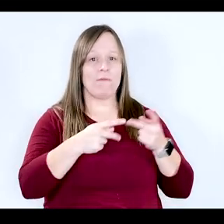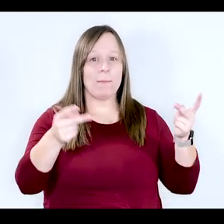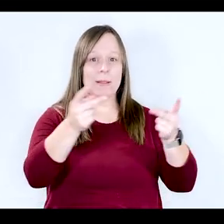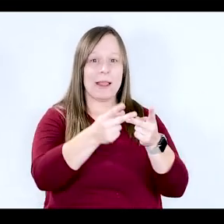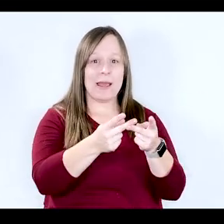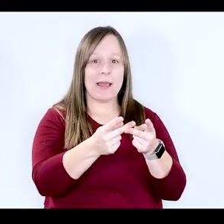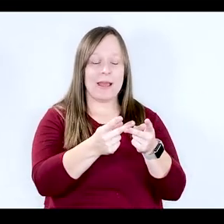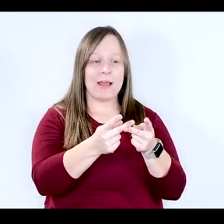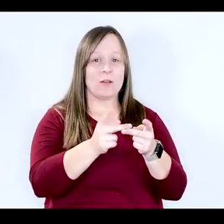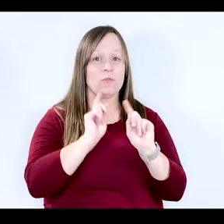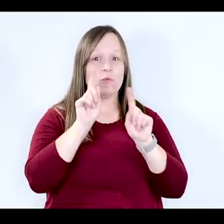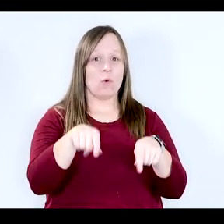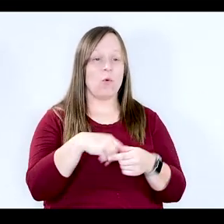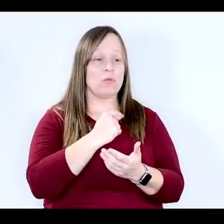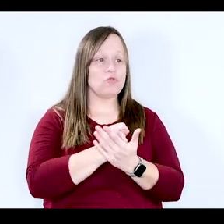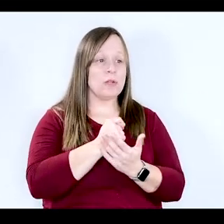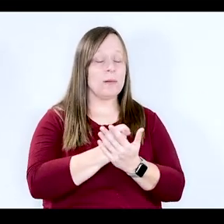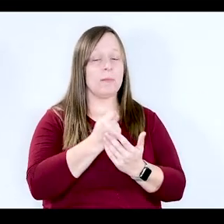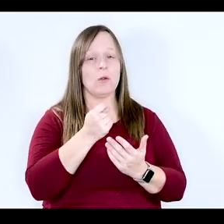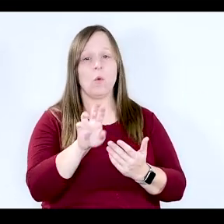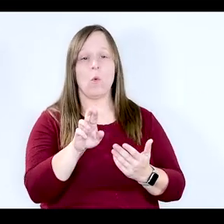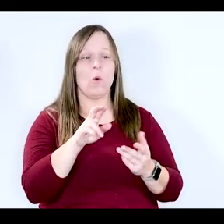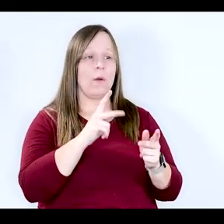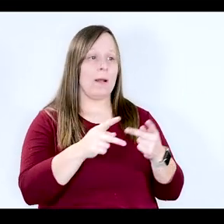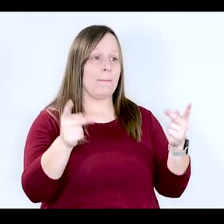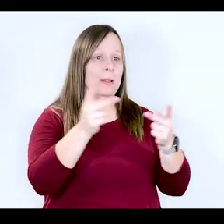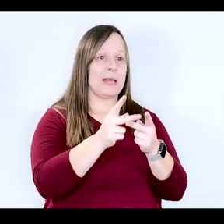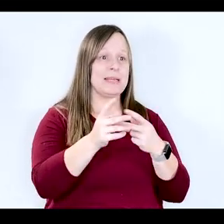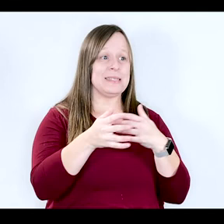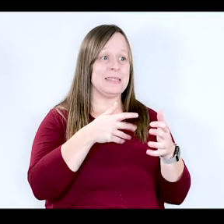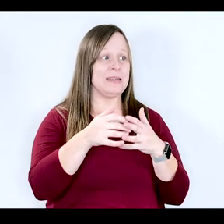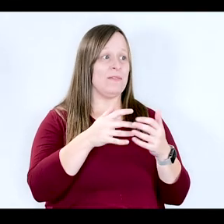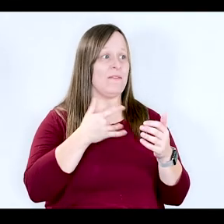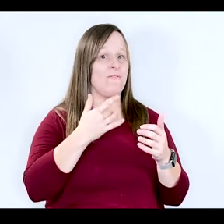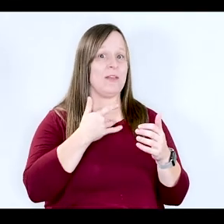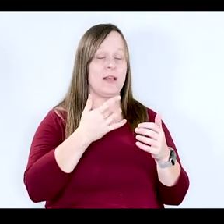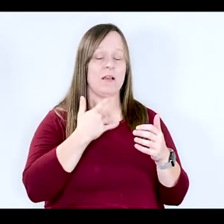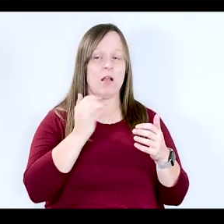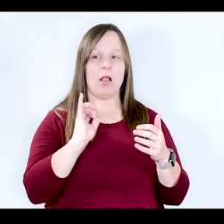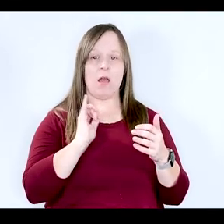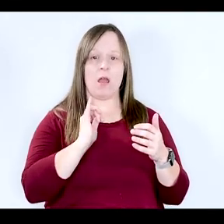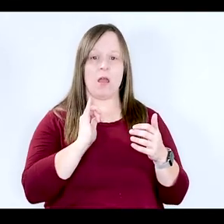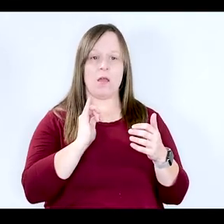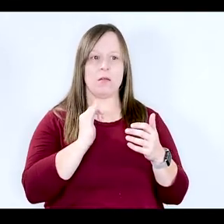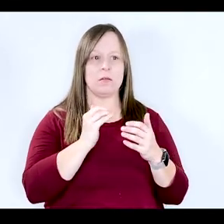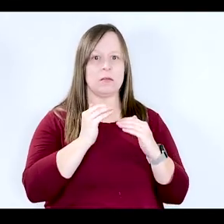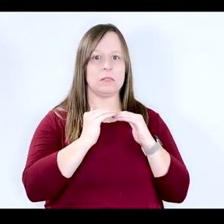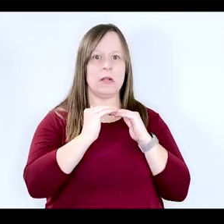seek treatment or a place to even kind of feel like they have a stable